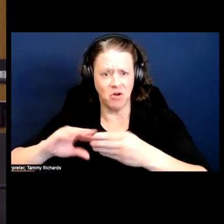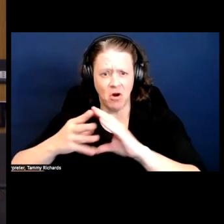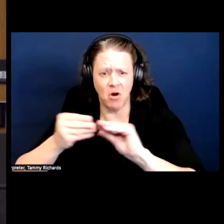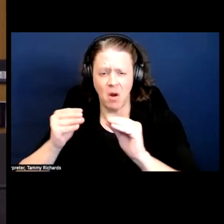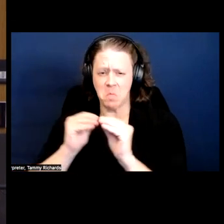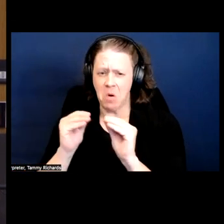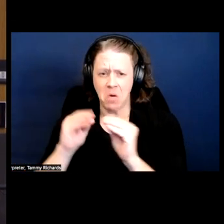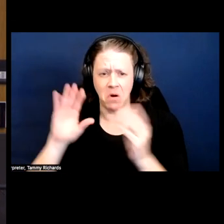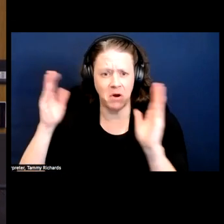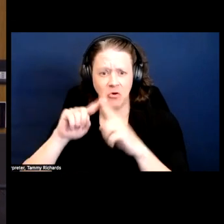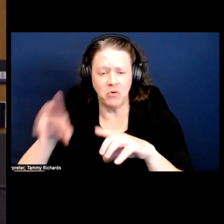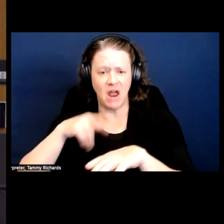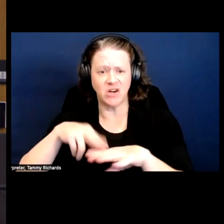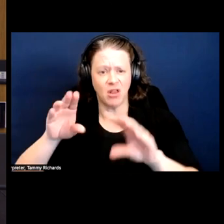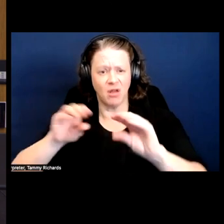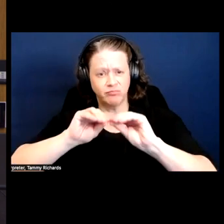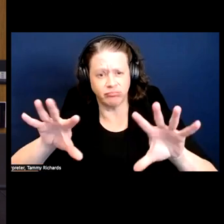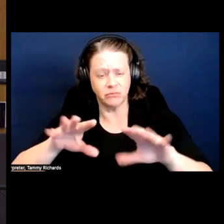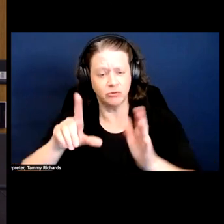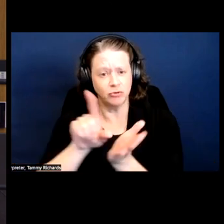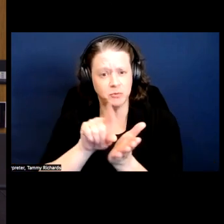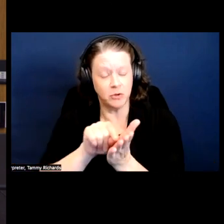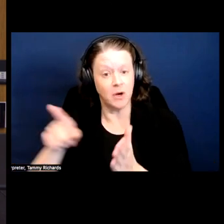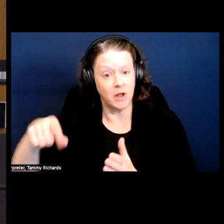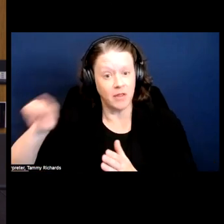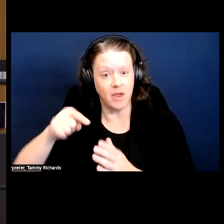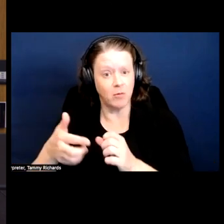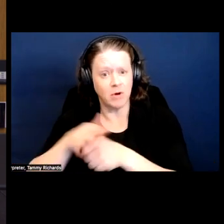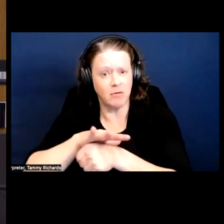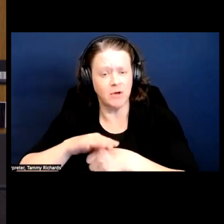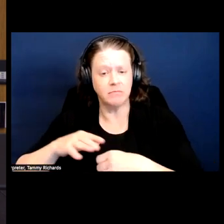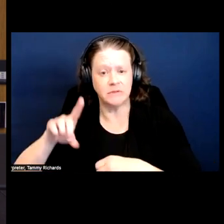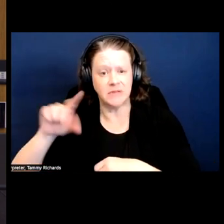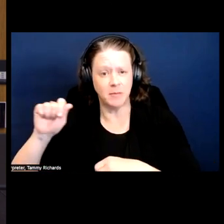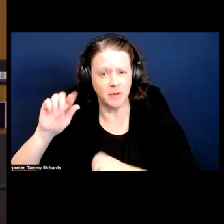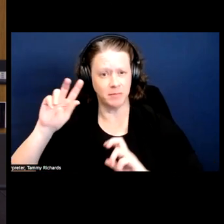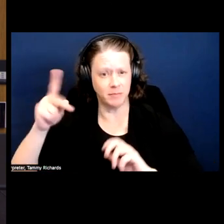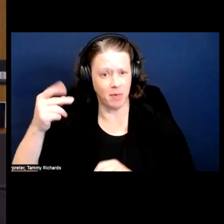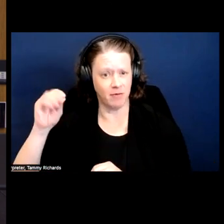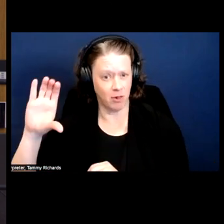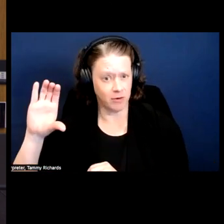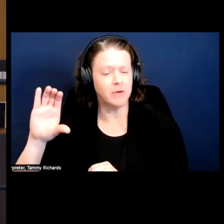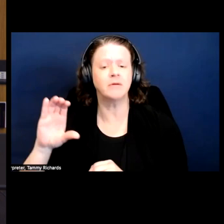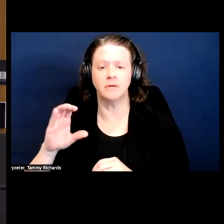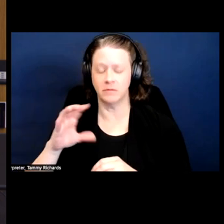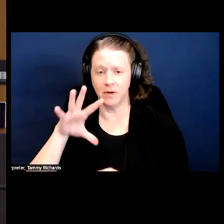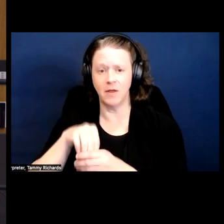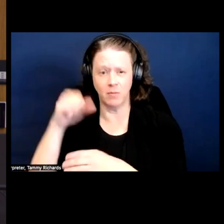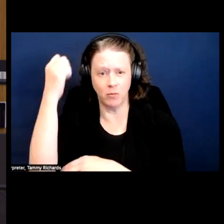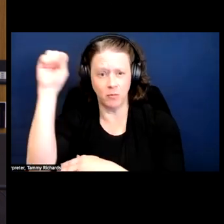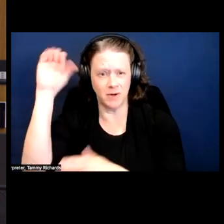They were covering more disabled folks of color in the movement than any other paper.